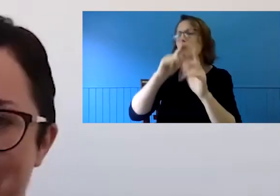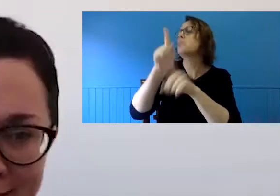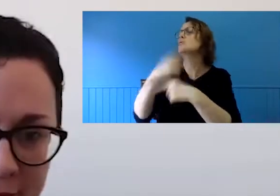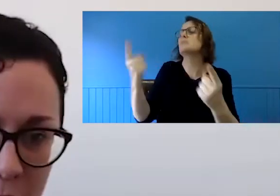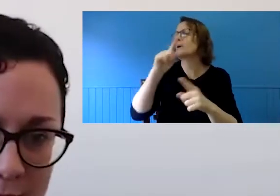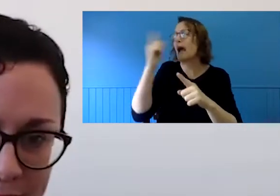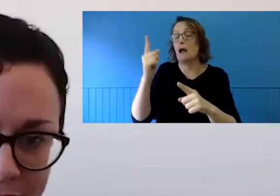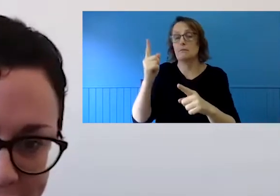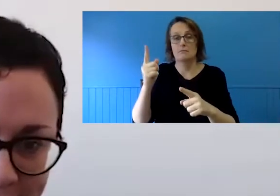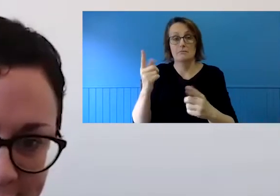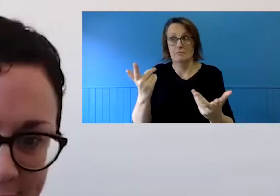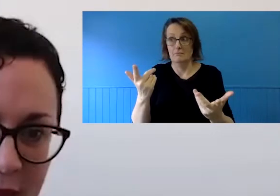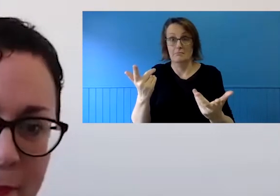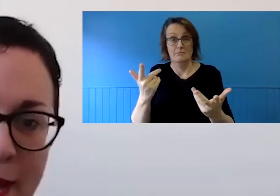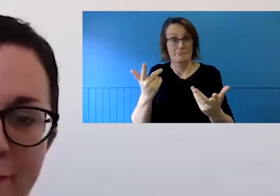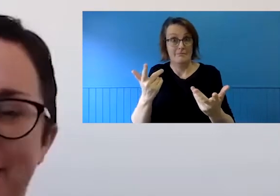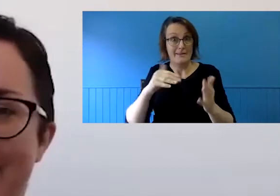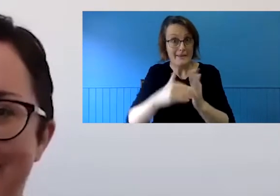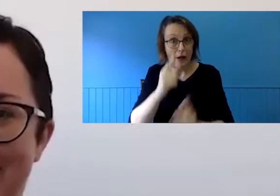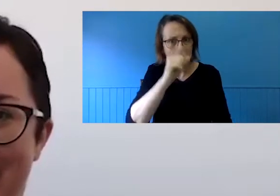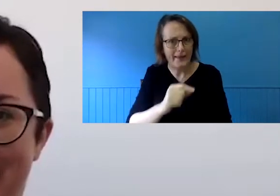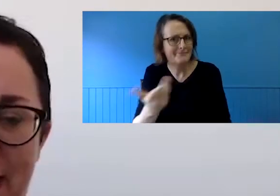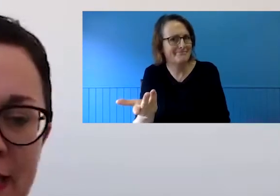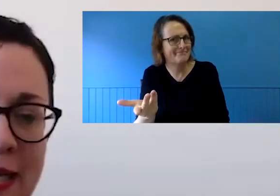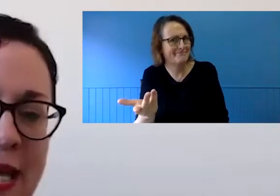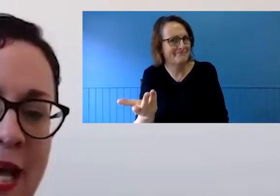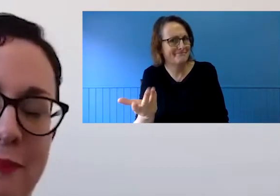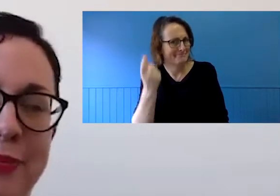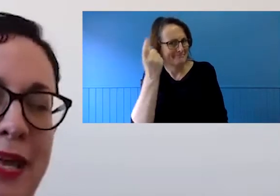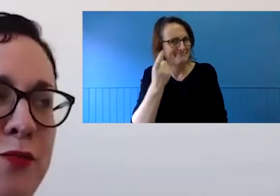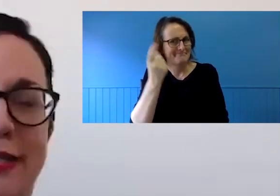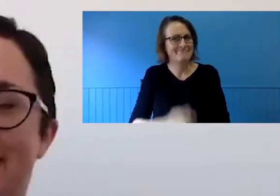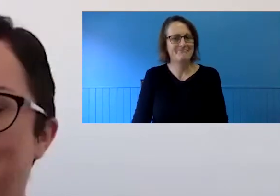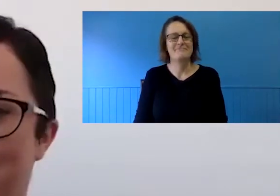out of the water. I've been asking around about the reasons that people